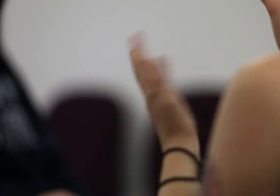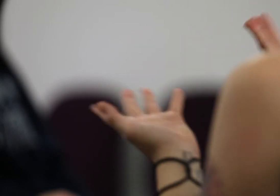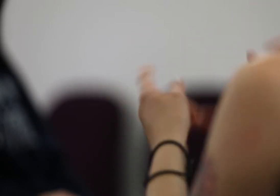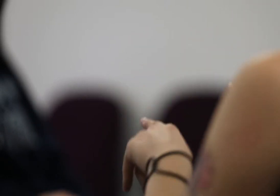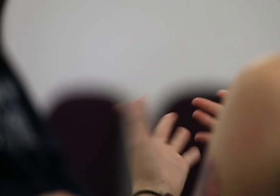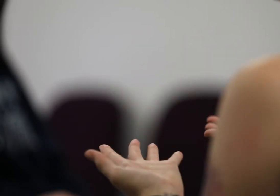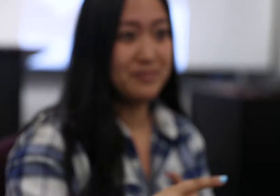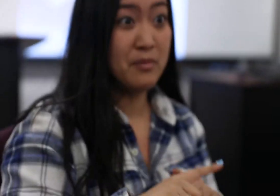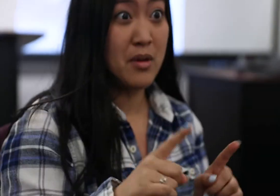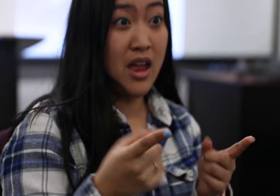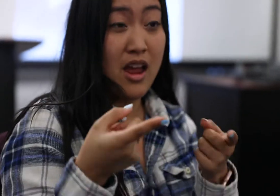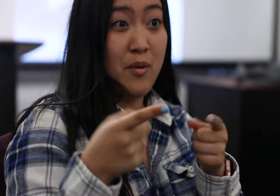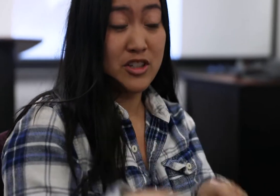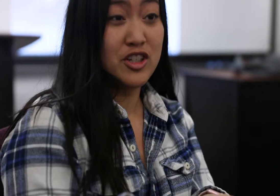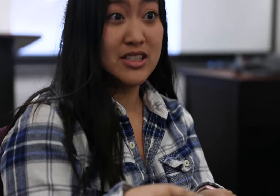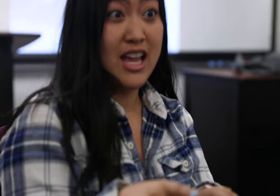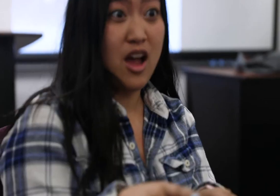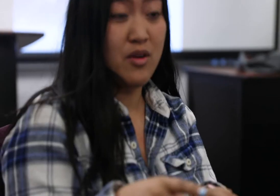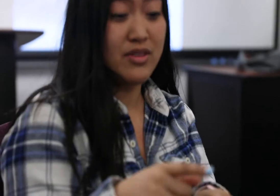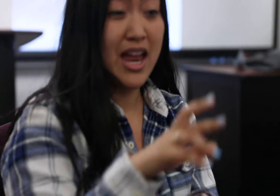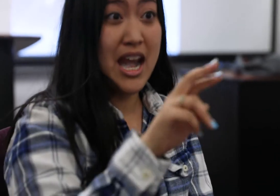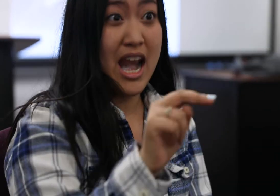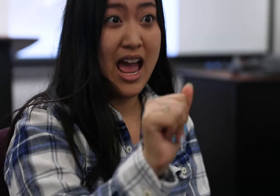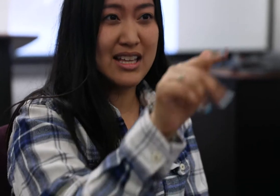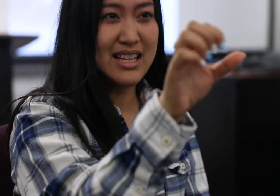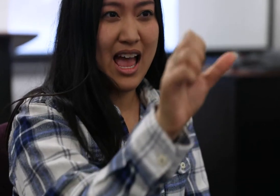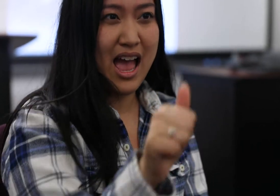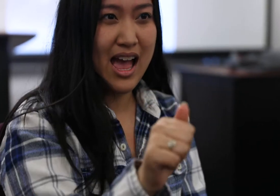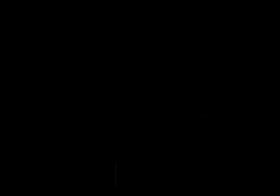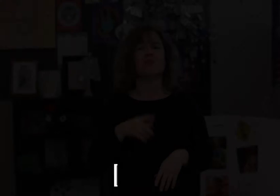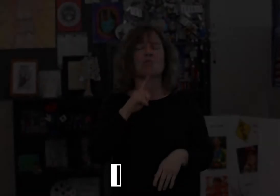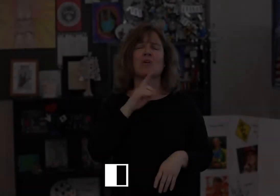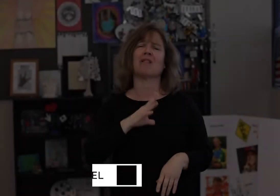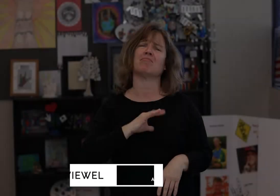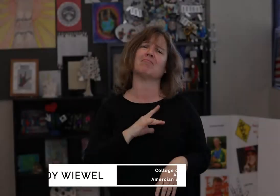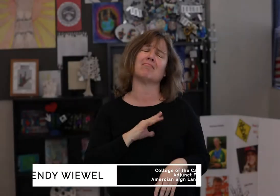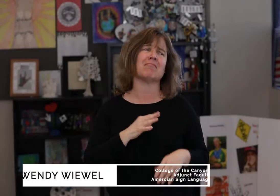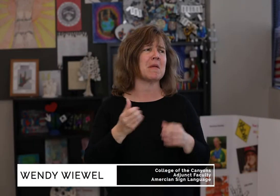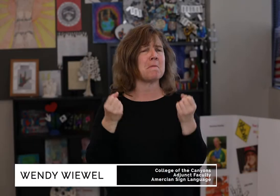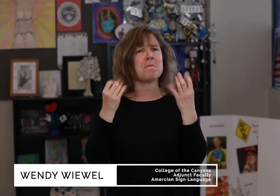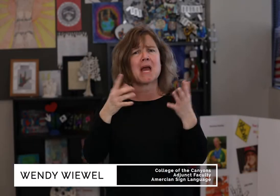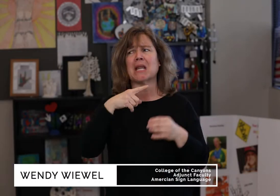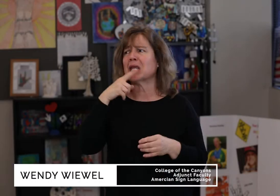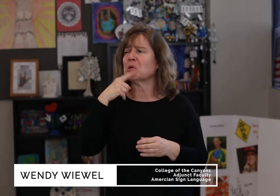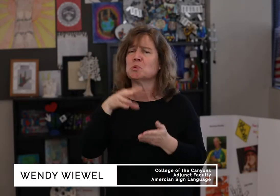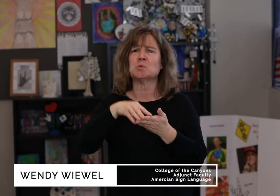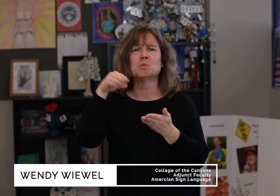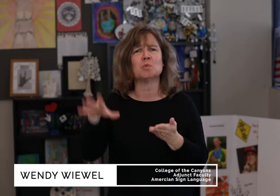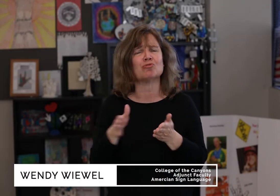facial expressions and the use of space. It is such a cool language and so many